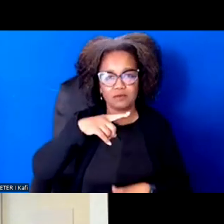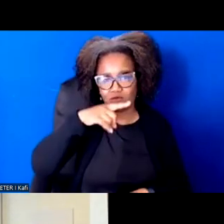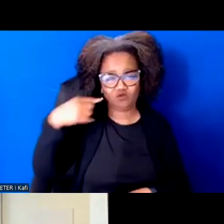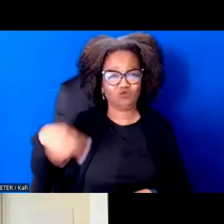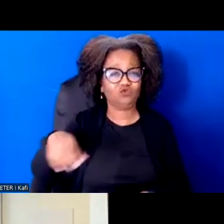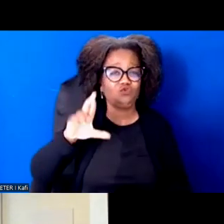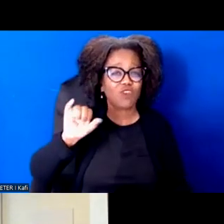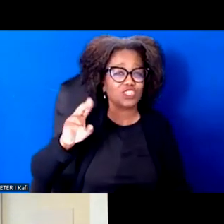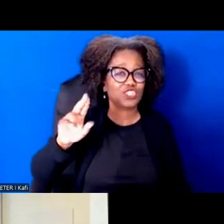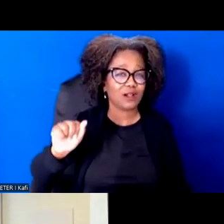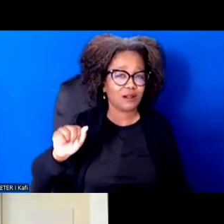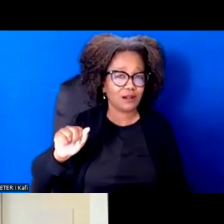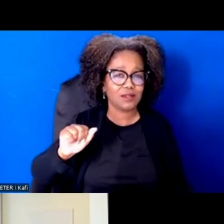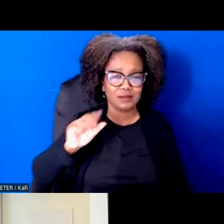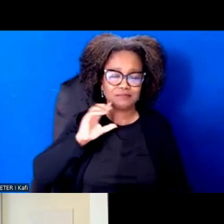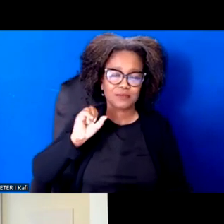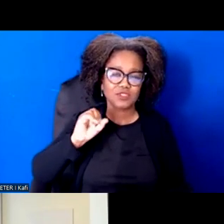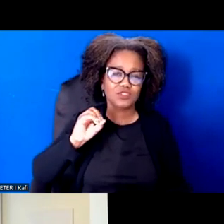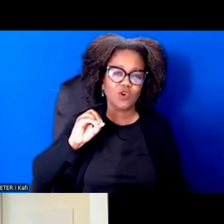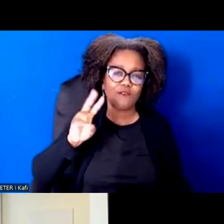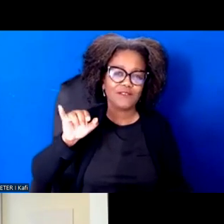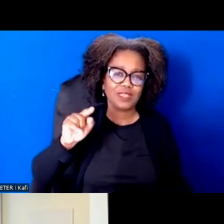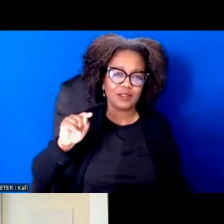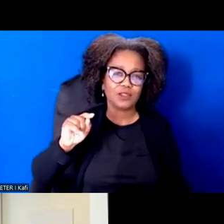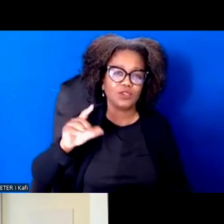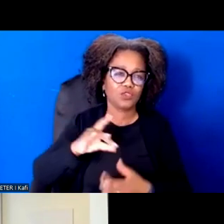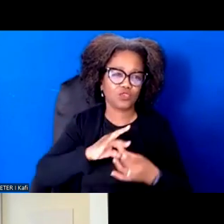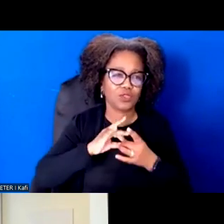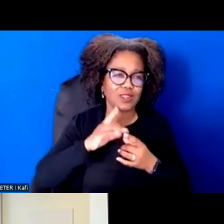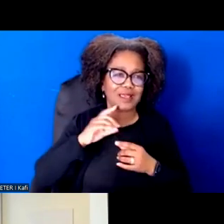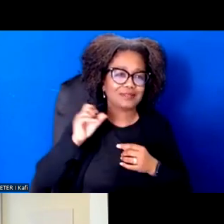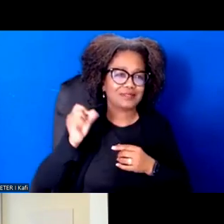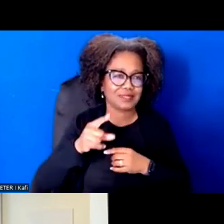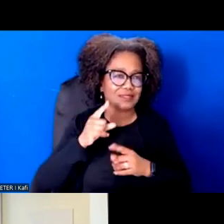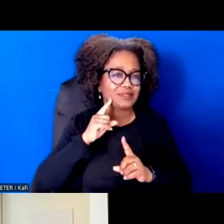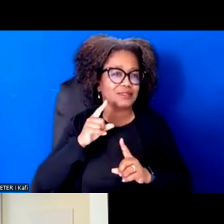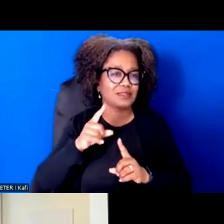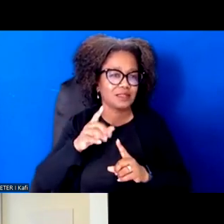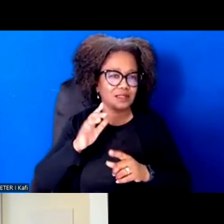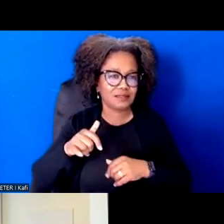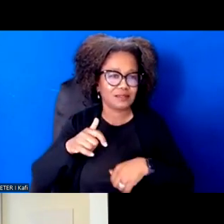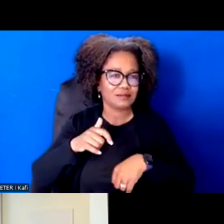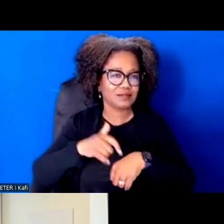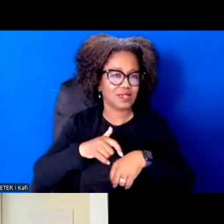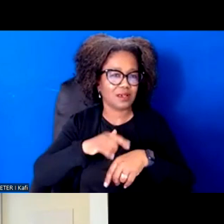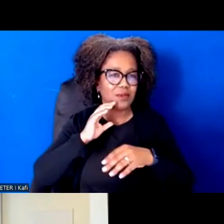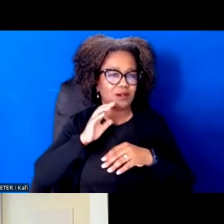round the earth in the middle of the Cold War, in the middle of a nuclear standoff.